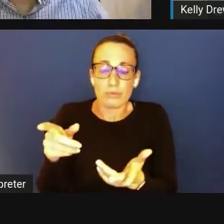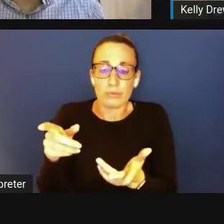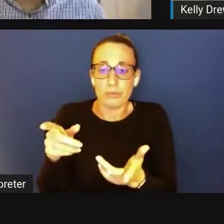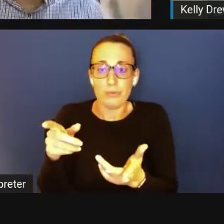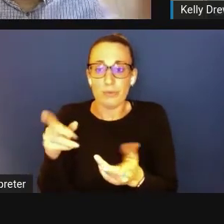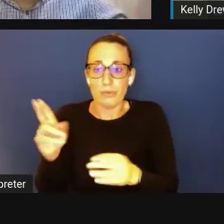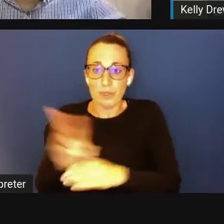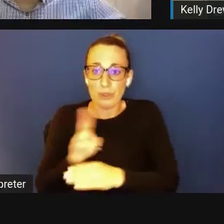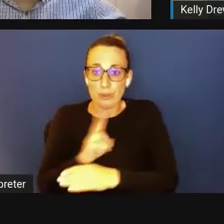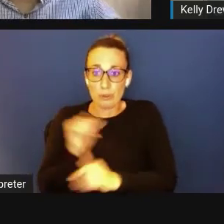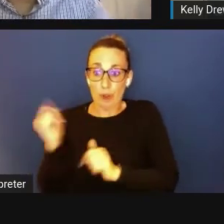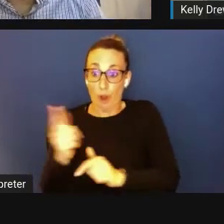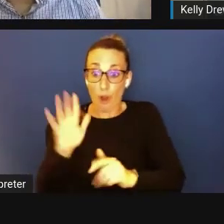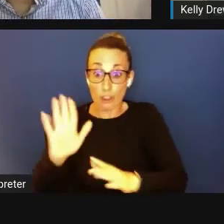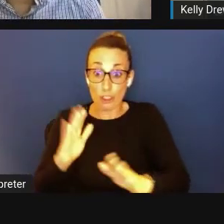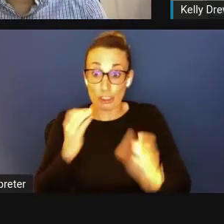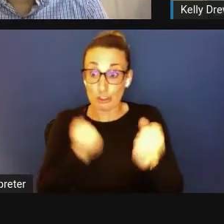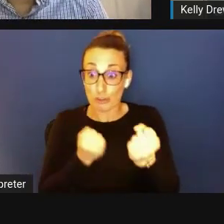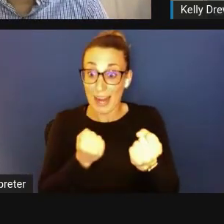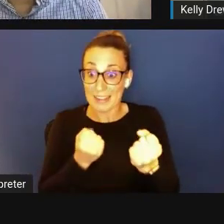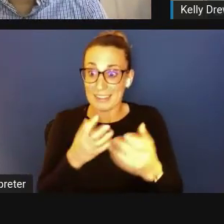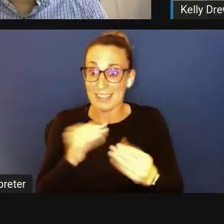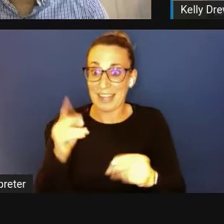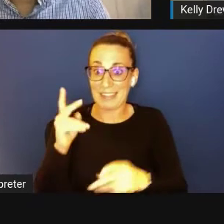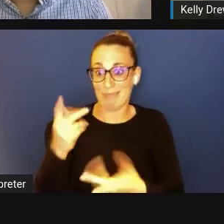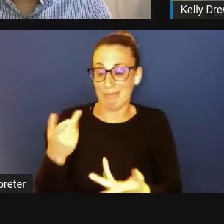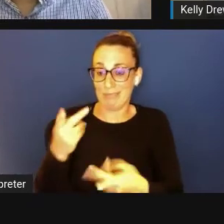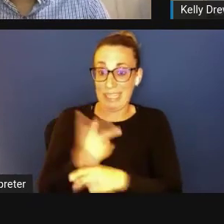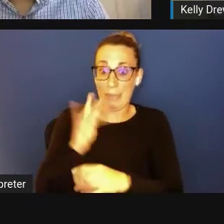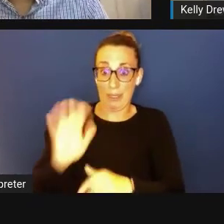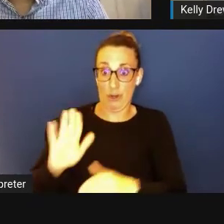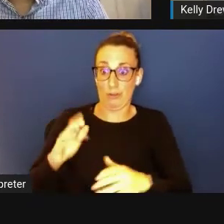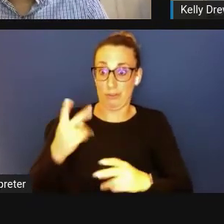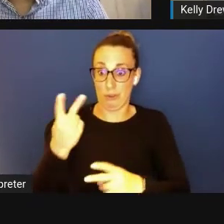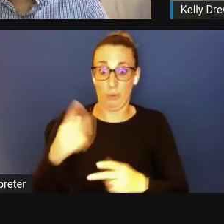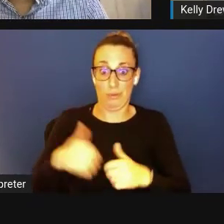but also keeping these two lives separate in some ways? Johnathan M. Holifield: Are you, Kelly?